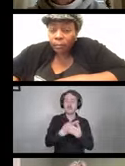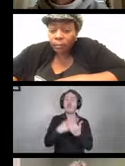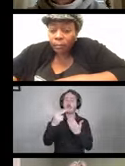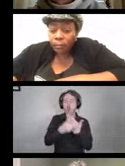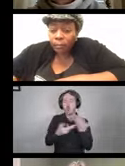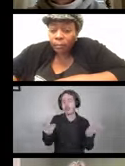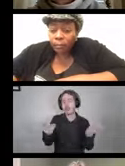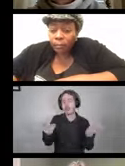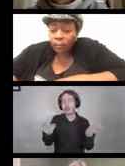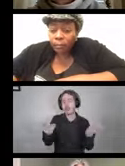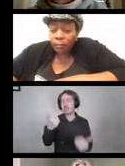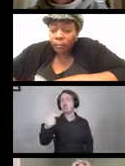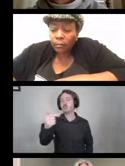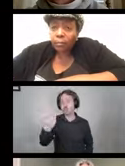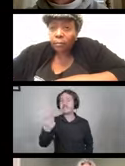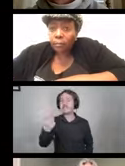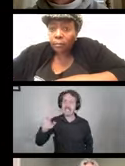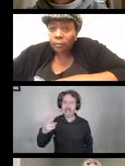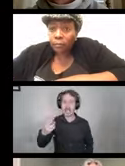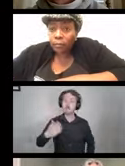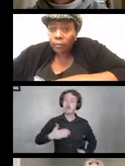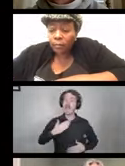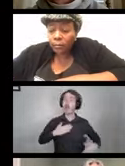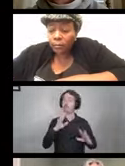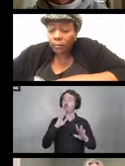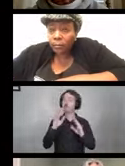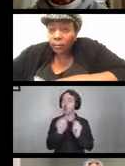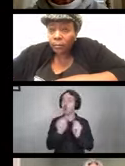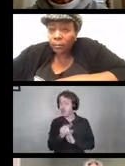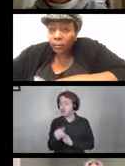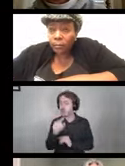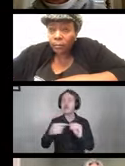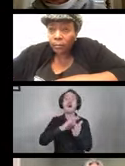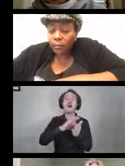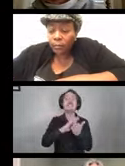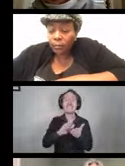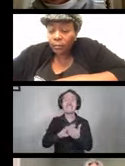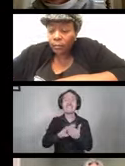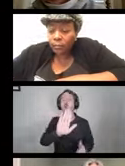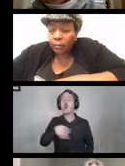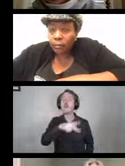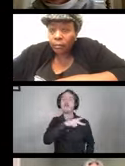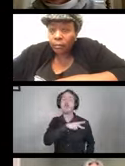I'm excited to talk about sanitization of personal DME.